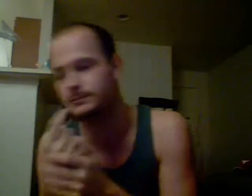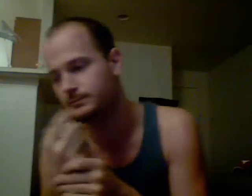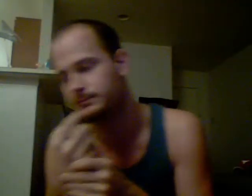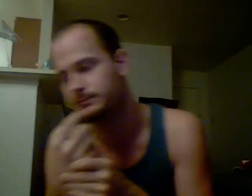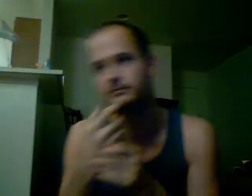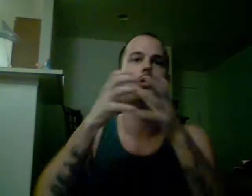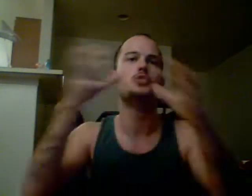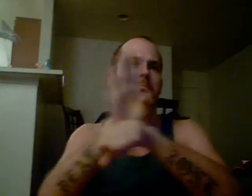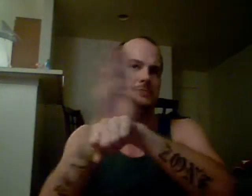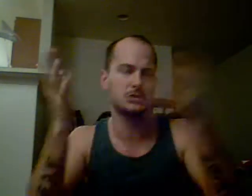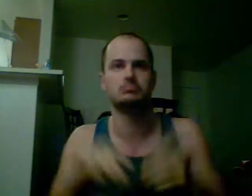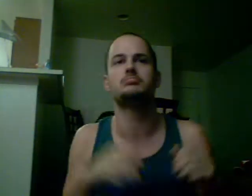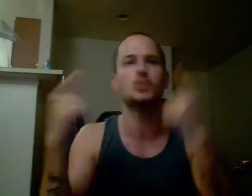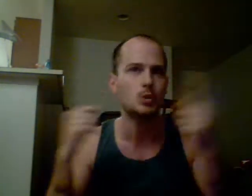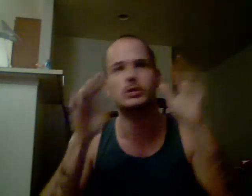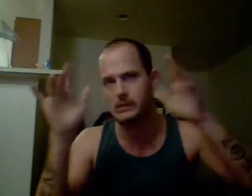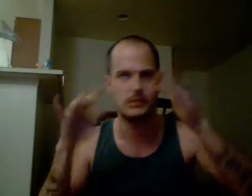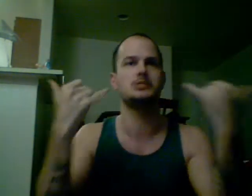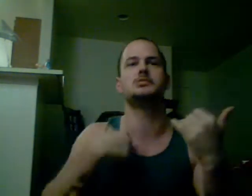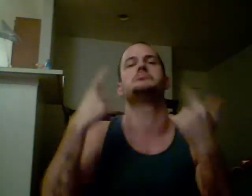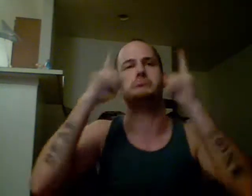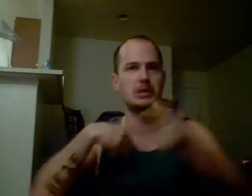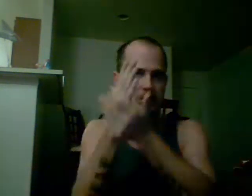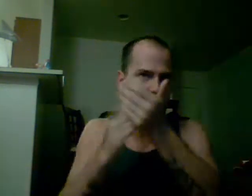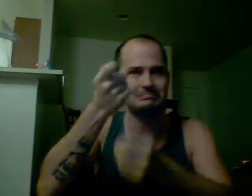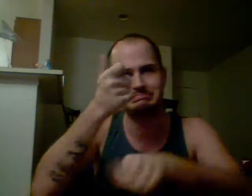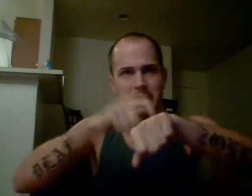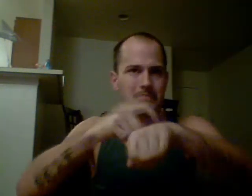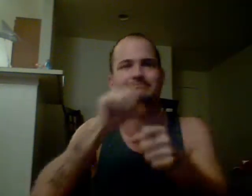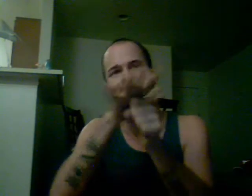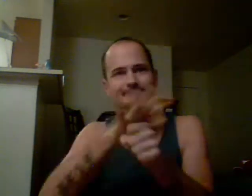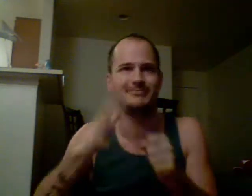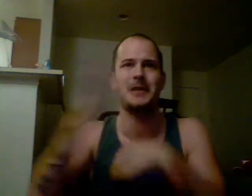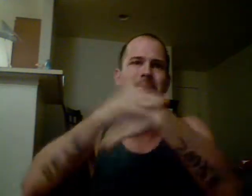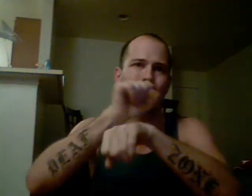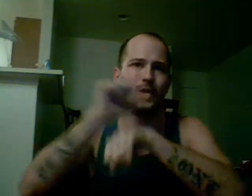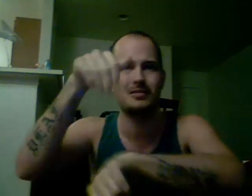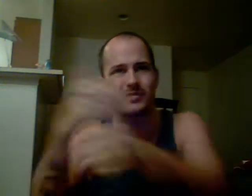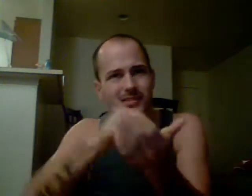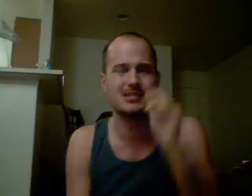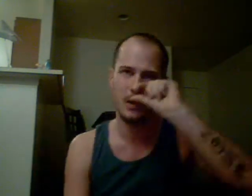too much busy.. doing errands... now i finally got some time (not enough) i will back to work tomorrow night again